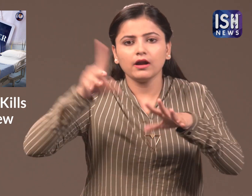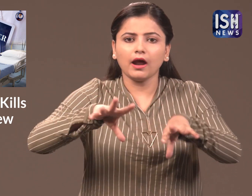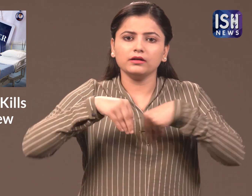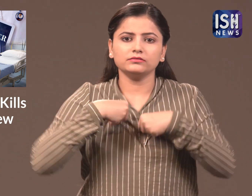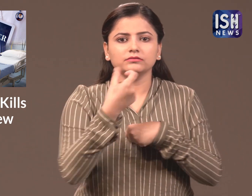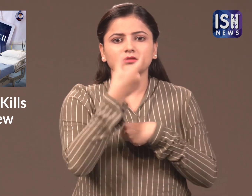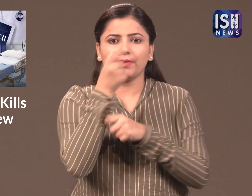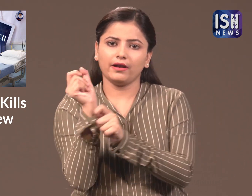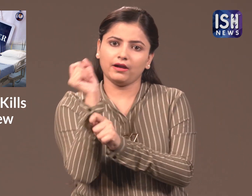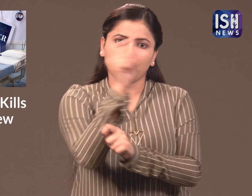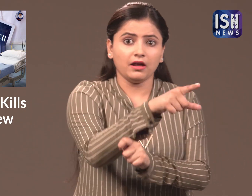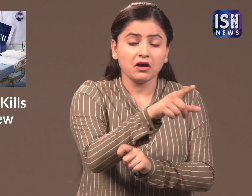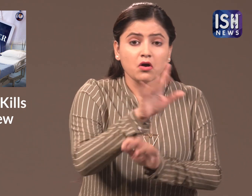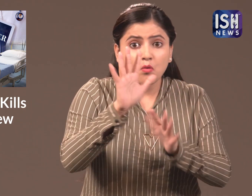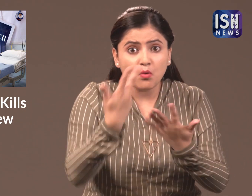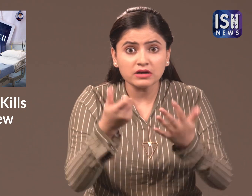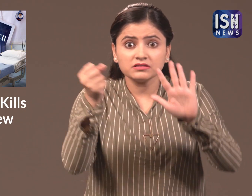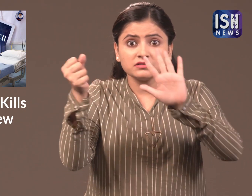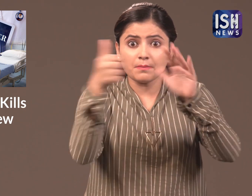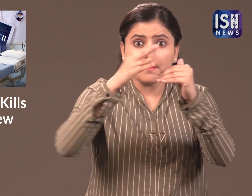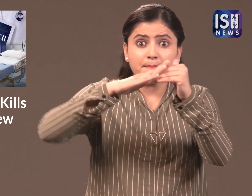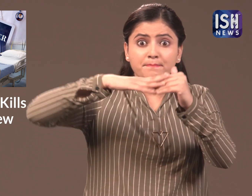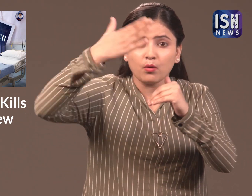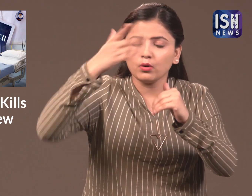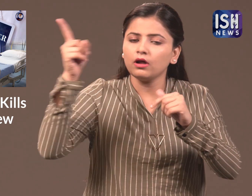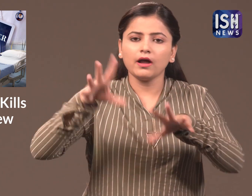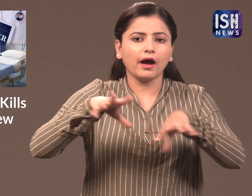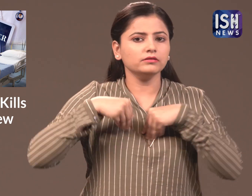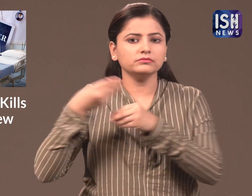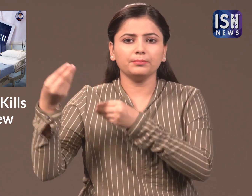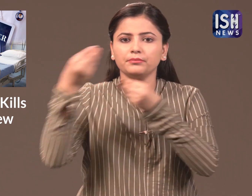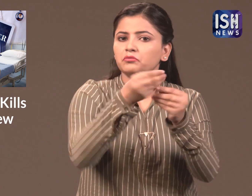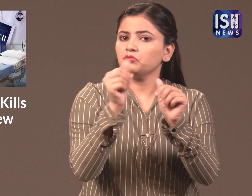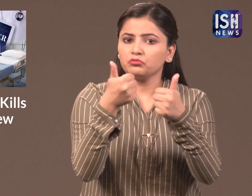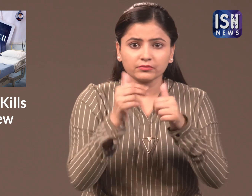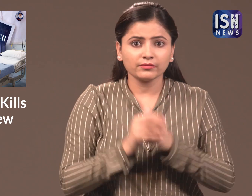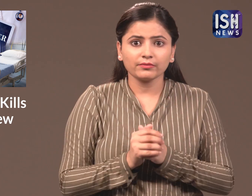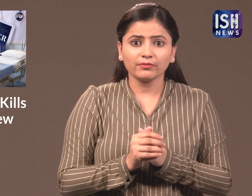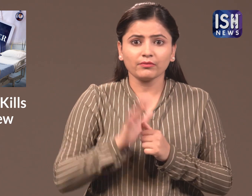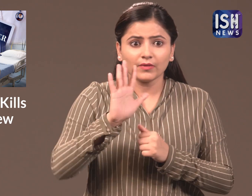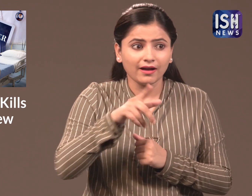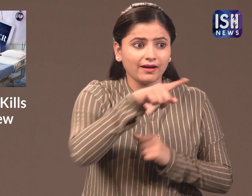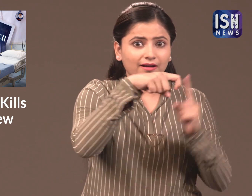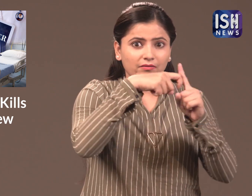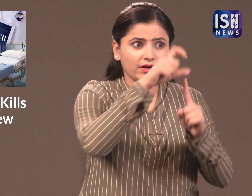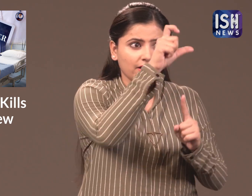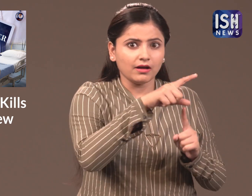the drugs if they have more than six months they will not be given the drugs